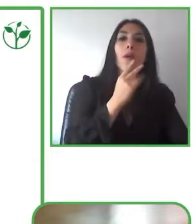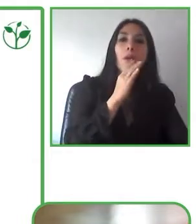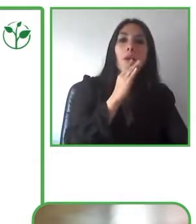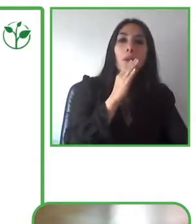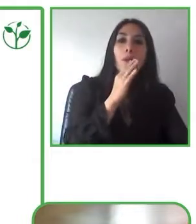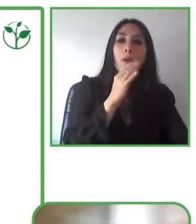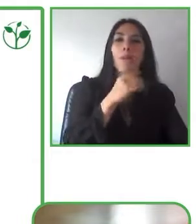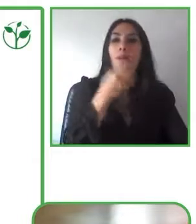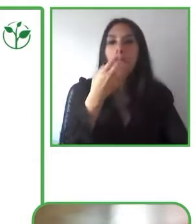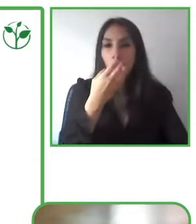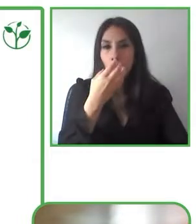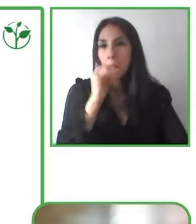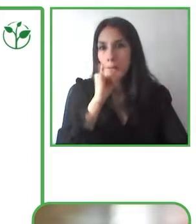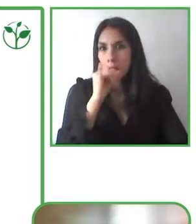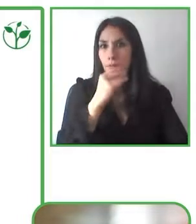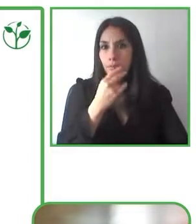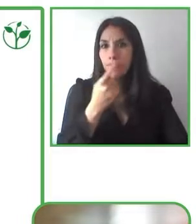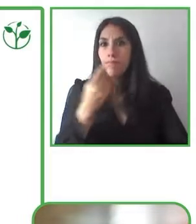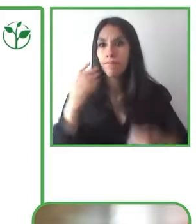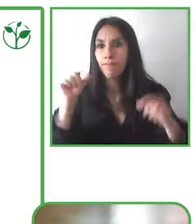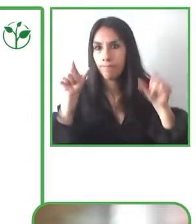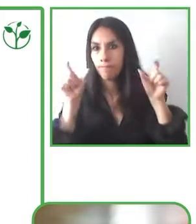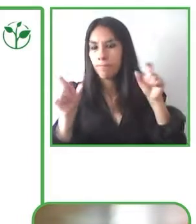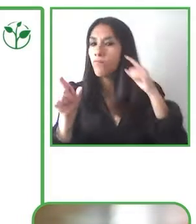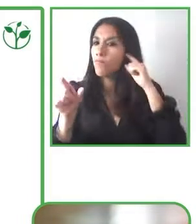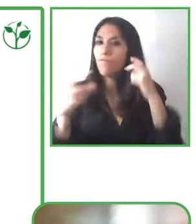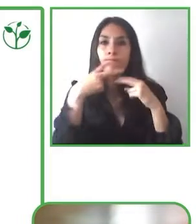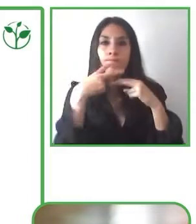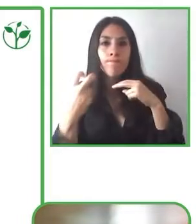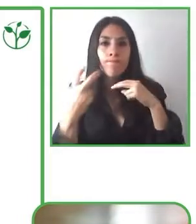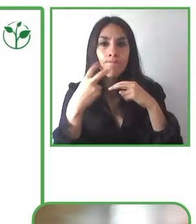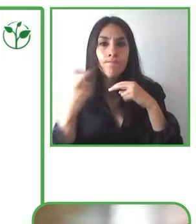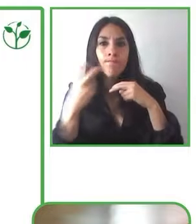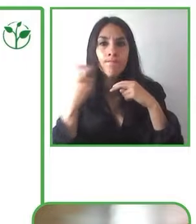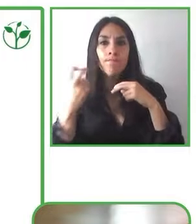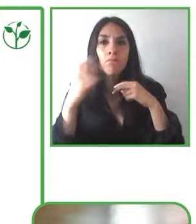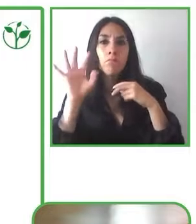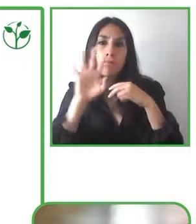so that anyone can listen to that content and so that people with visual